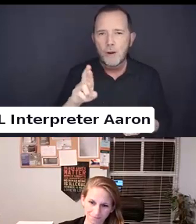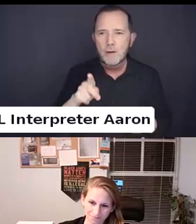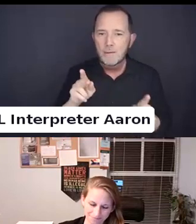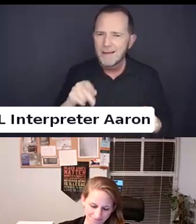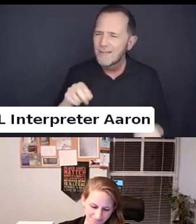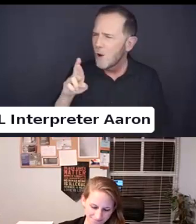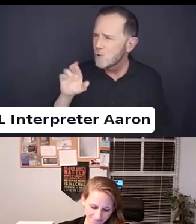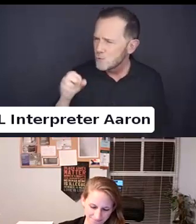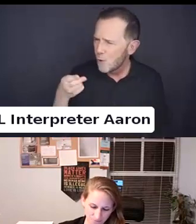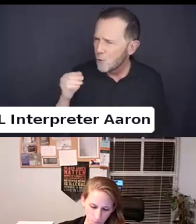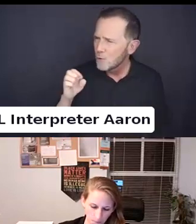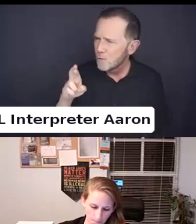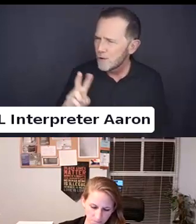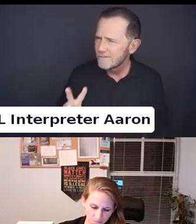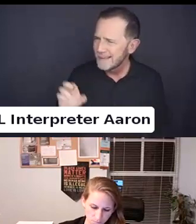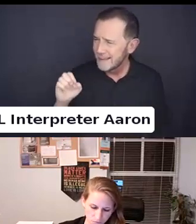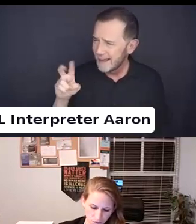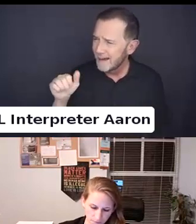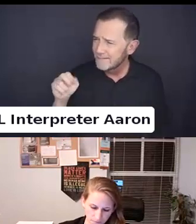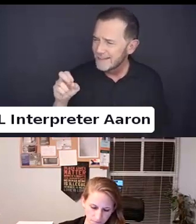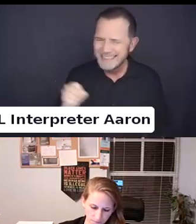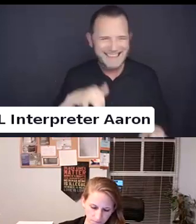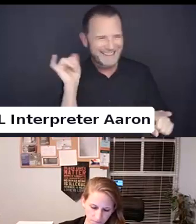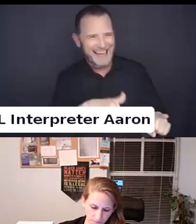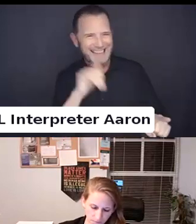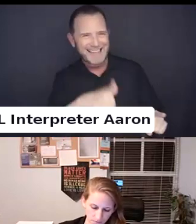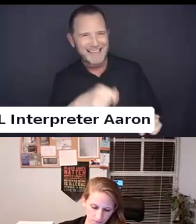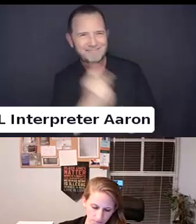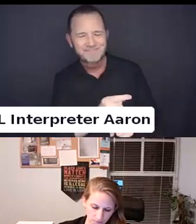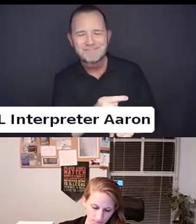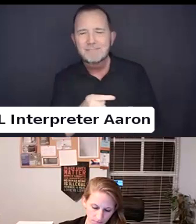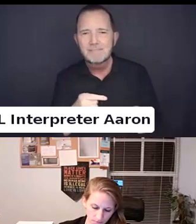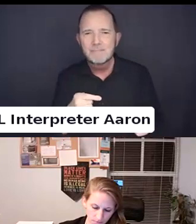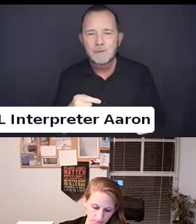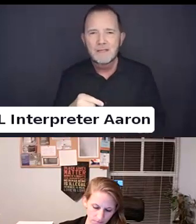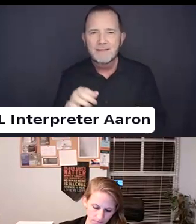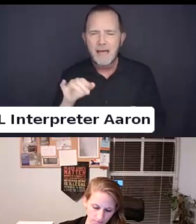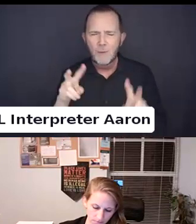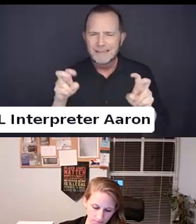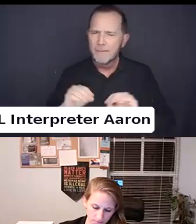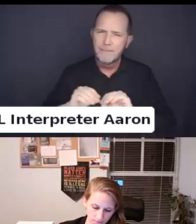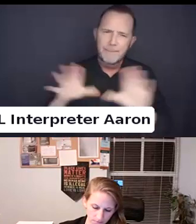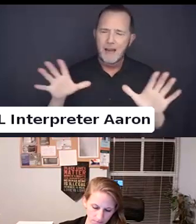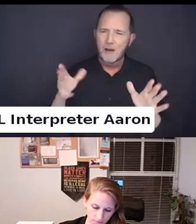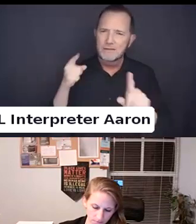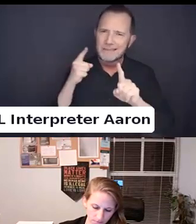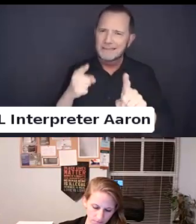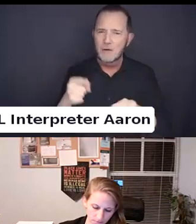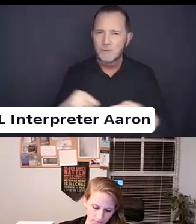Thank you. There is the idea. This was like a desire to harm trans people and put them out of this law.